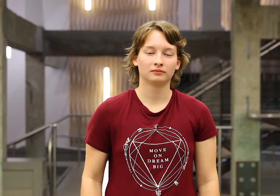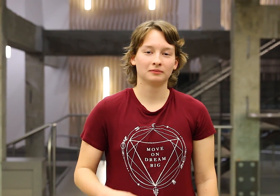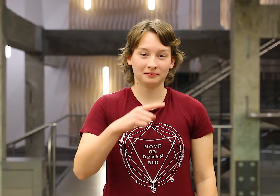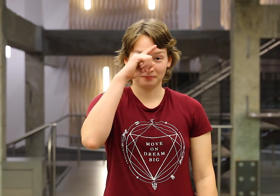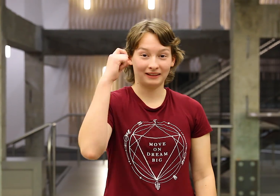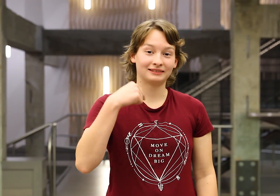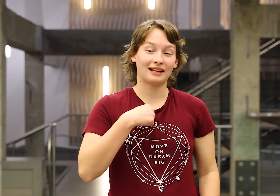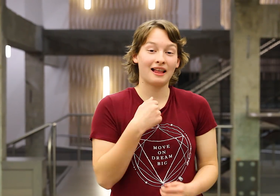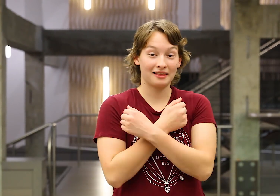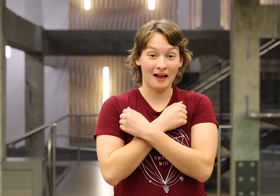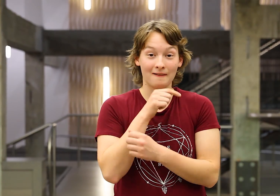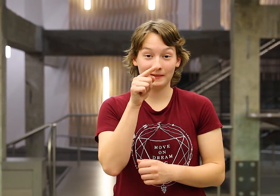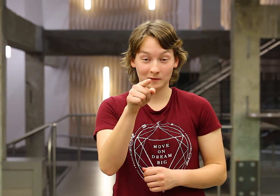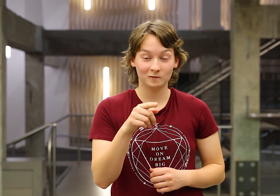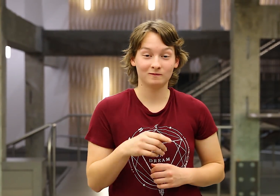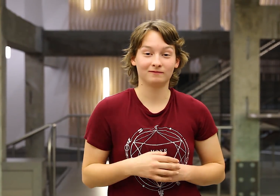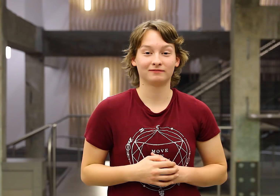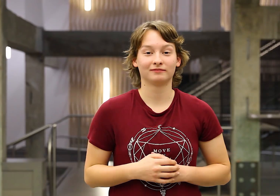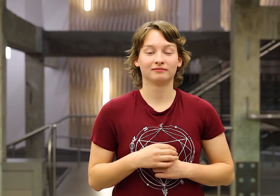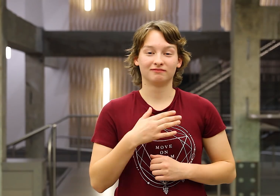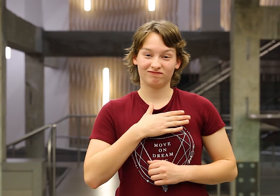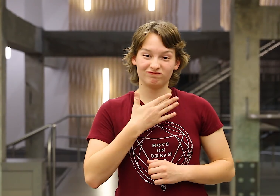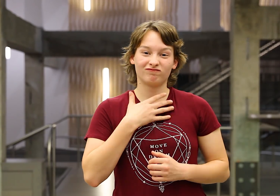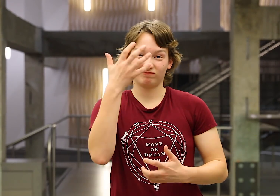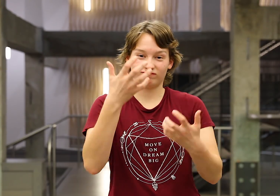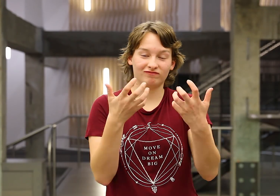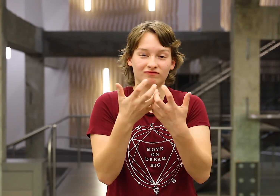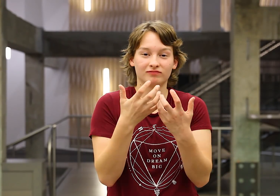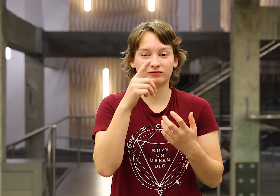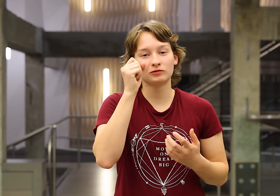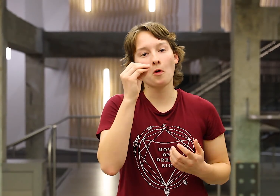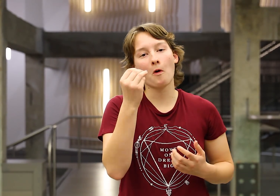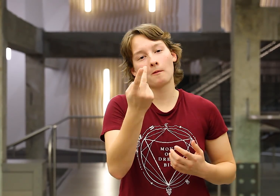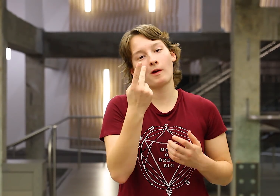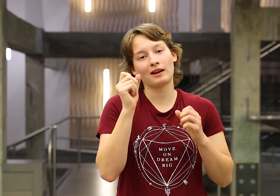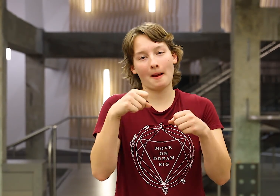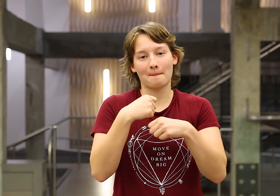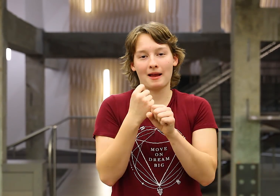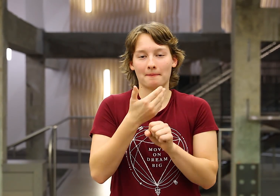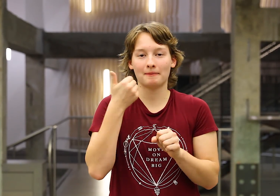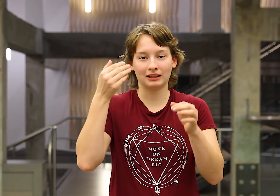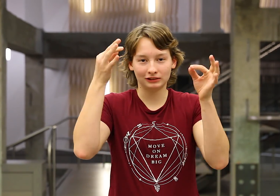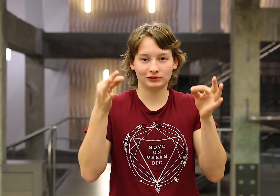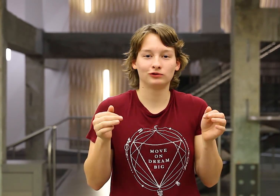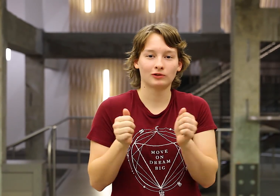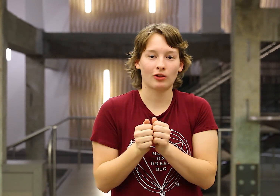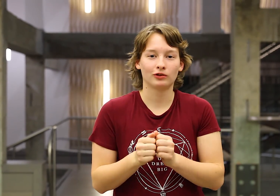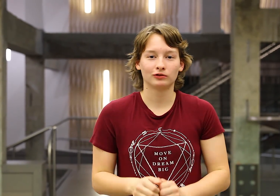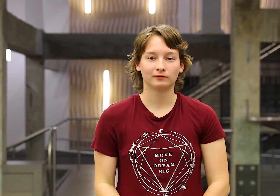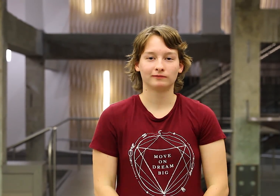Because I love you, I am willing to match you so that we can make better decisions together.